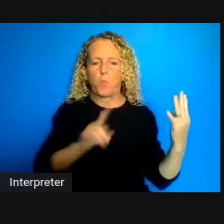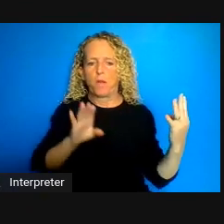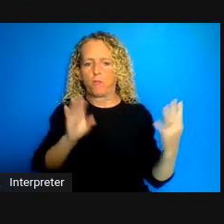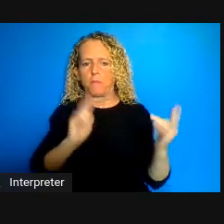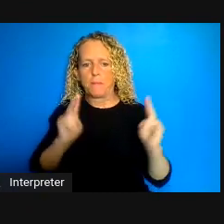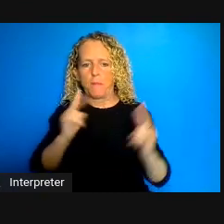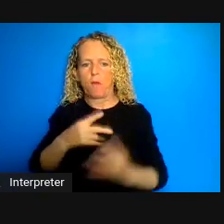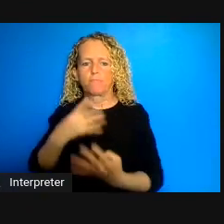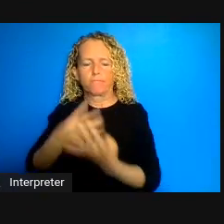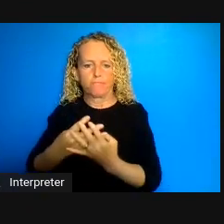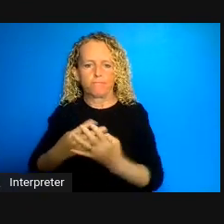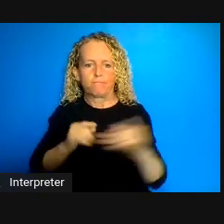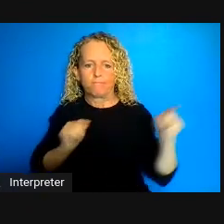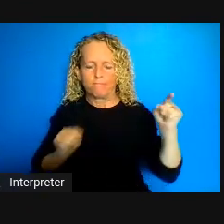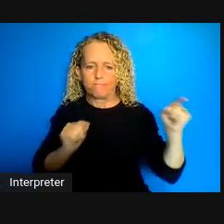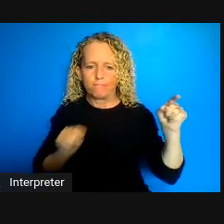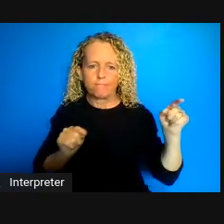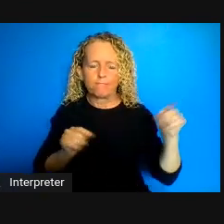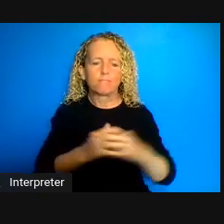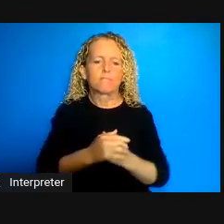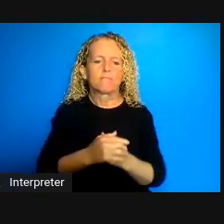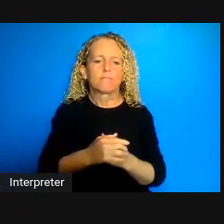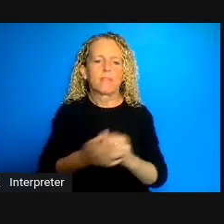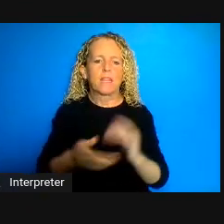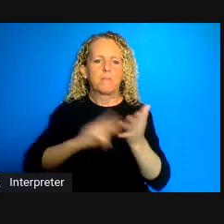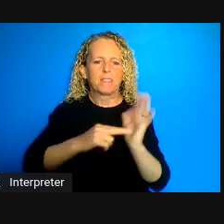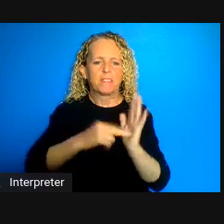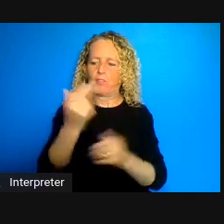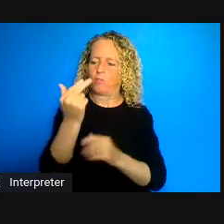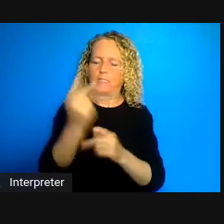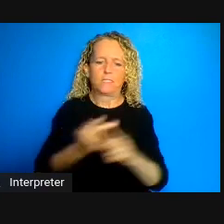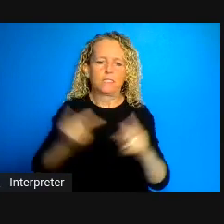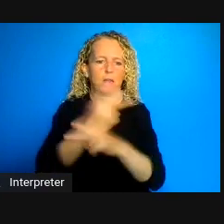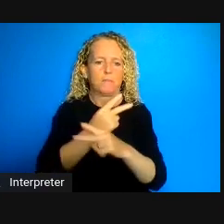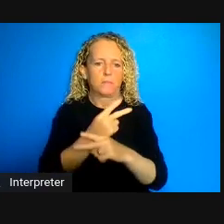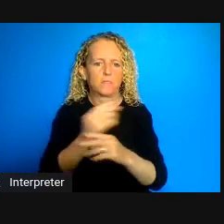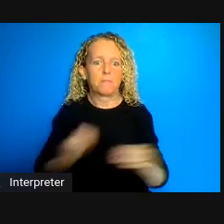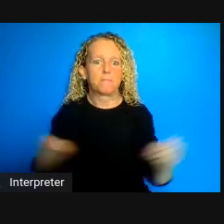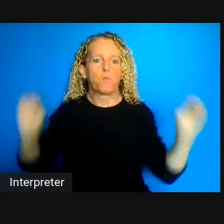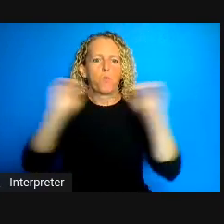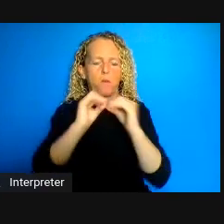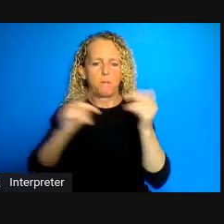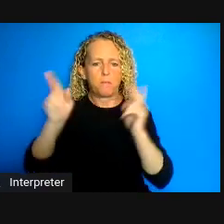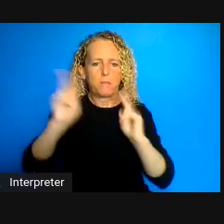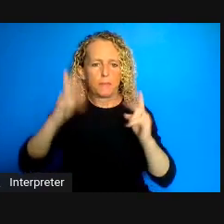prisons that is 13 times higher than in the community and the hardest with were